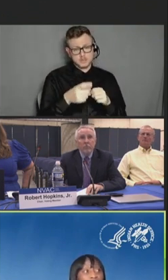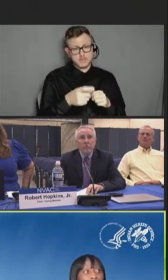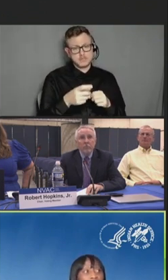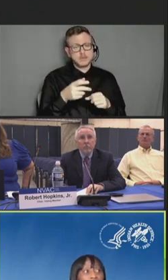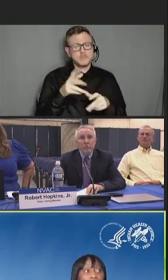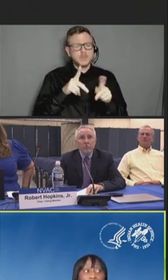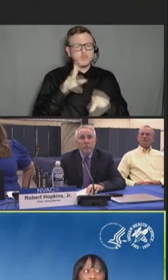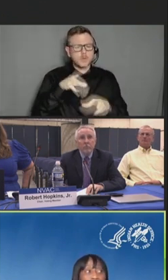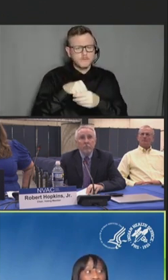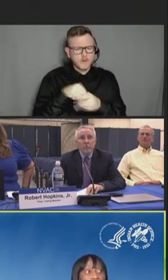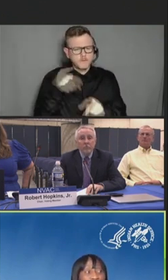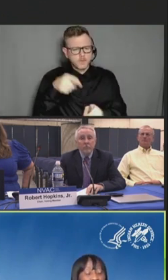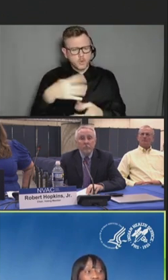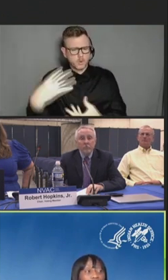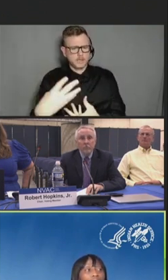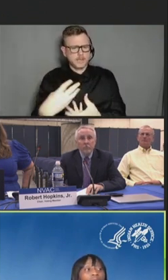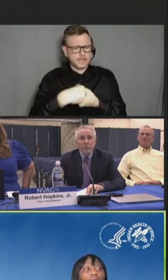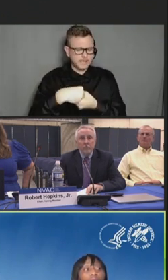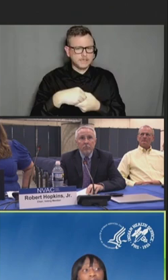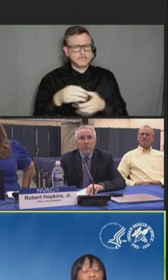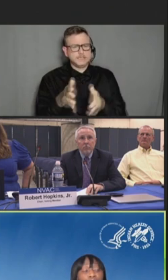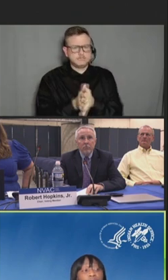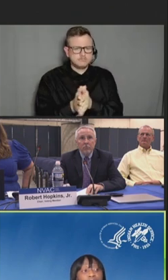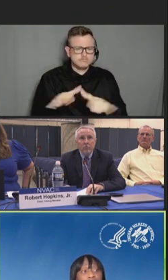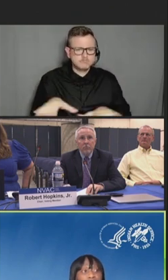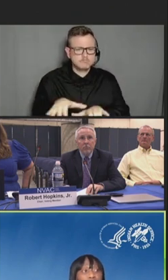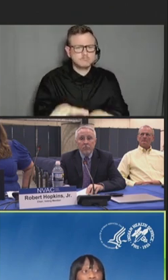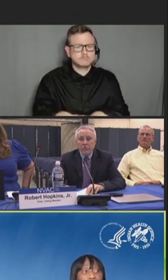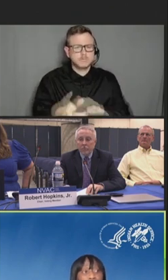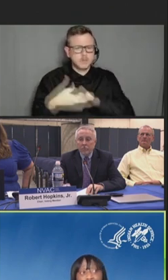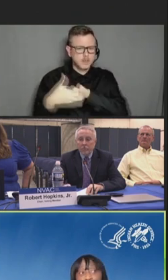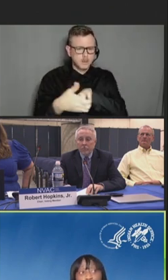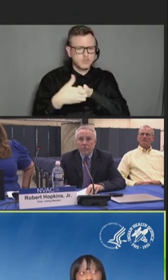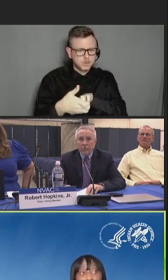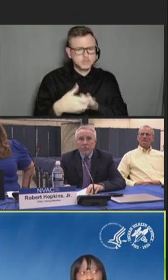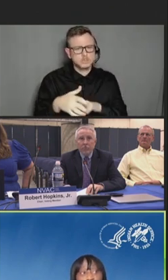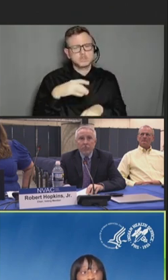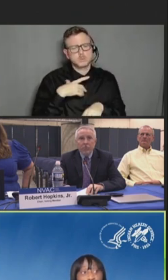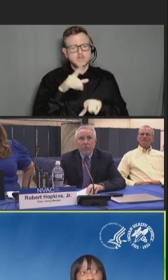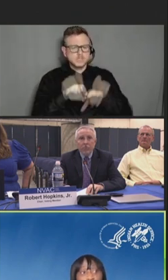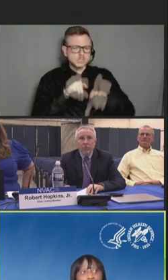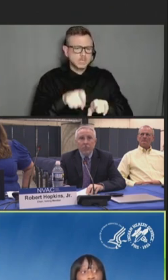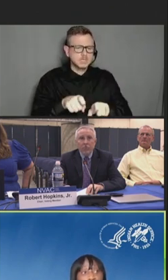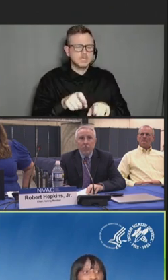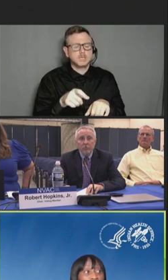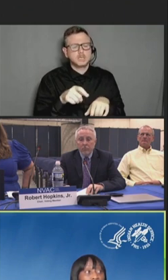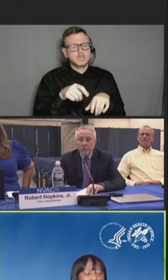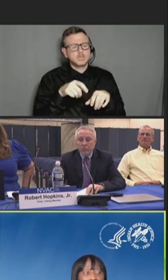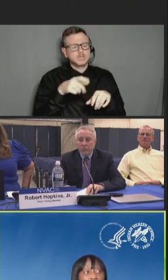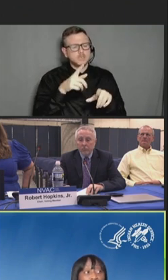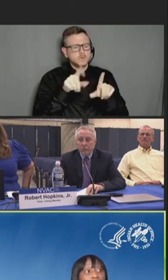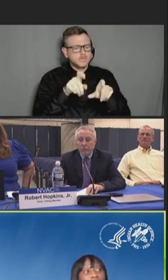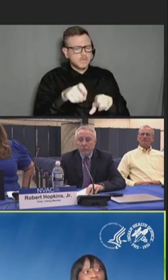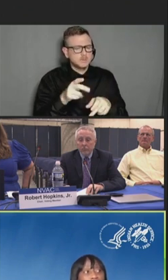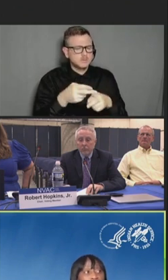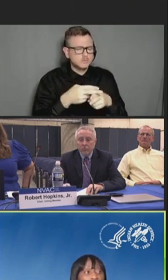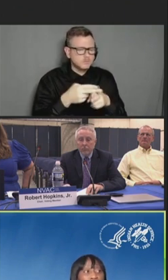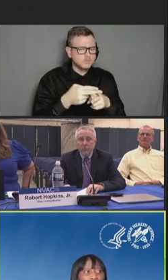and quality improvement cycles to test small changes to existing systems and processes,